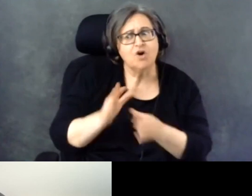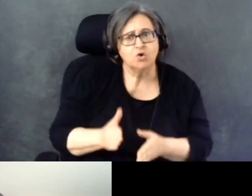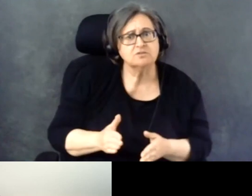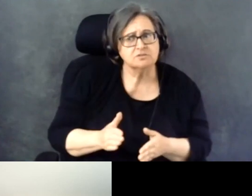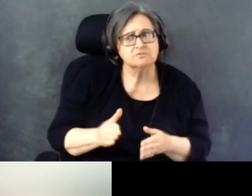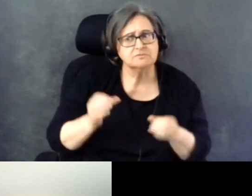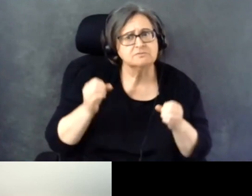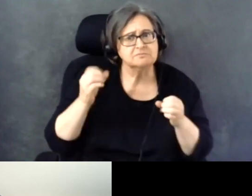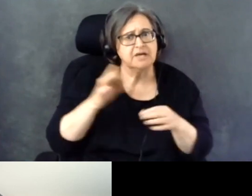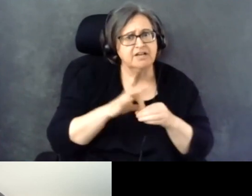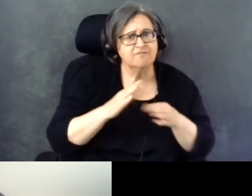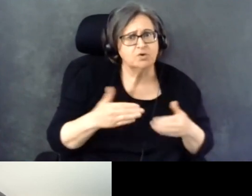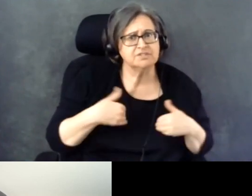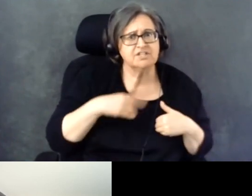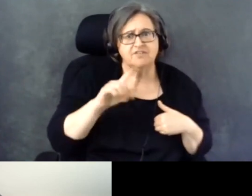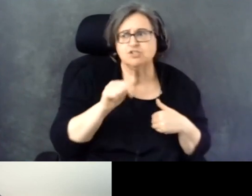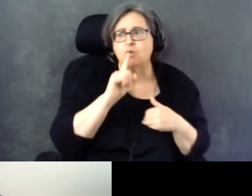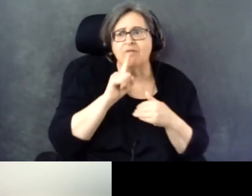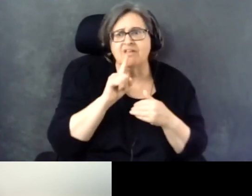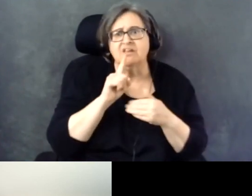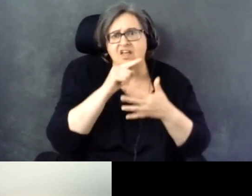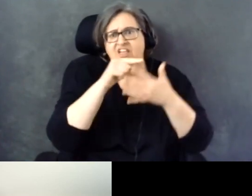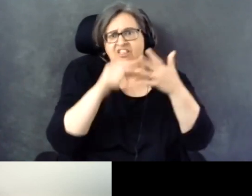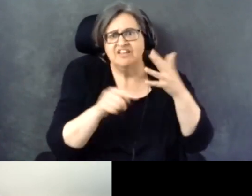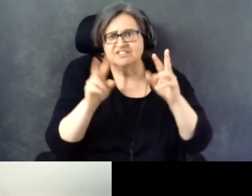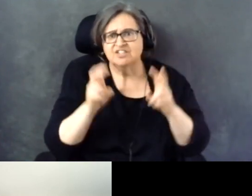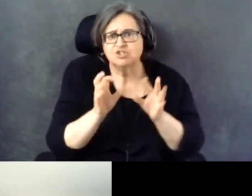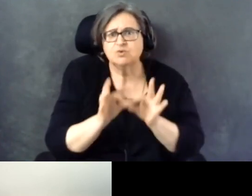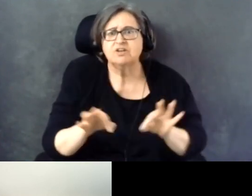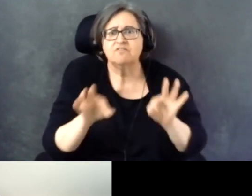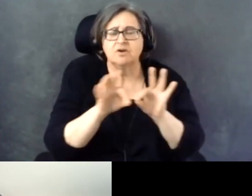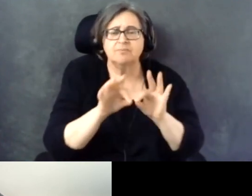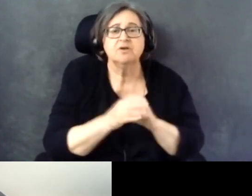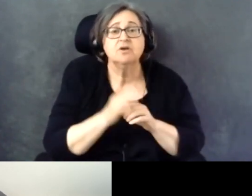And these are the issues that are important to us. And those are issues that will be different for each community.